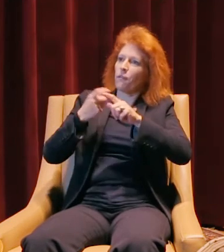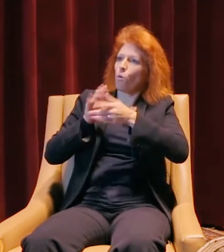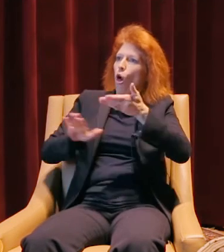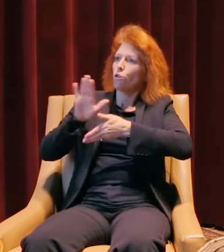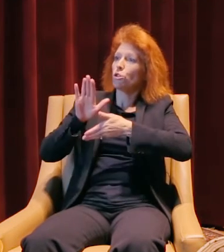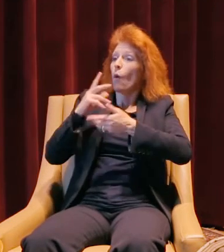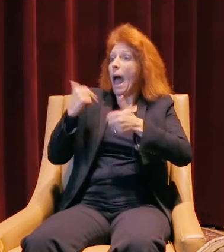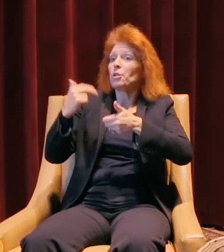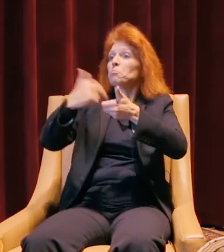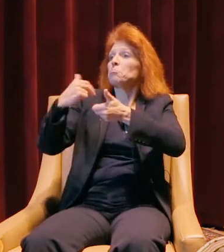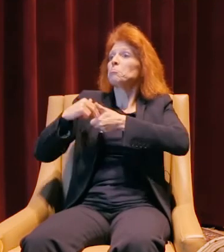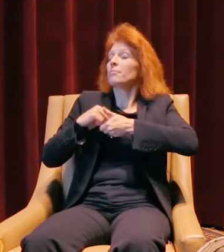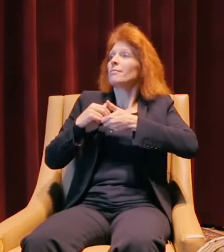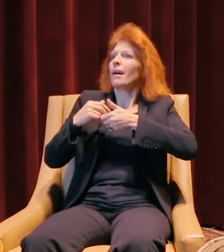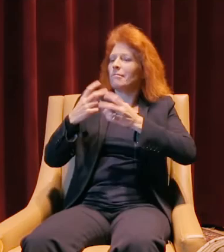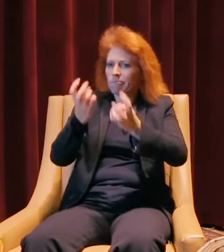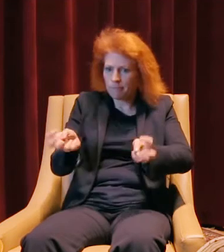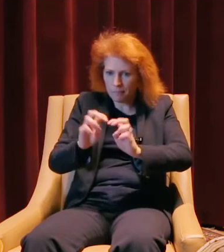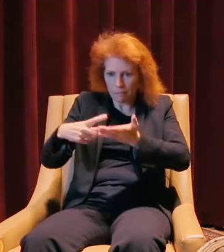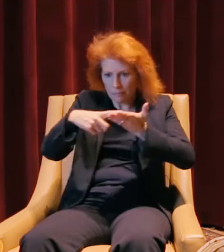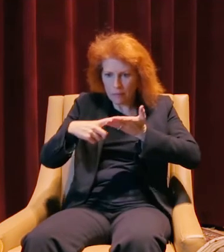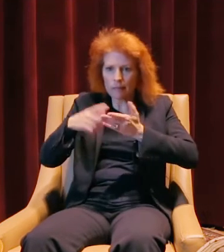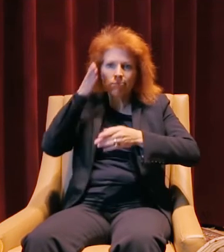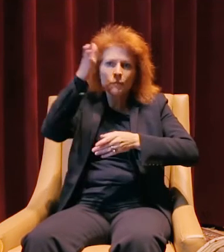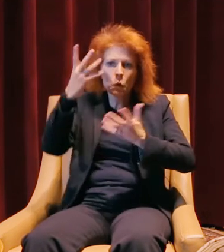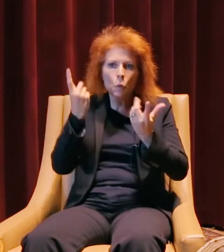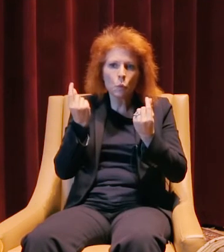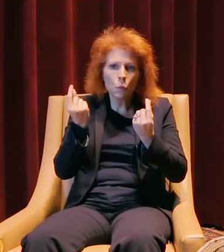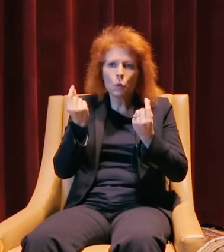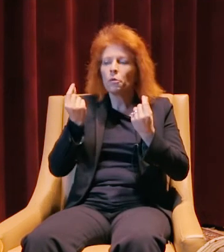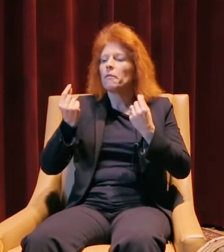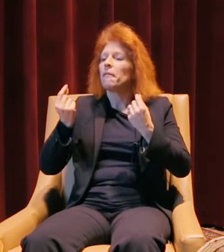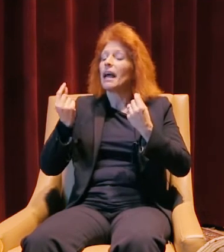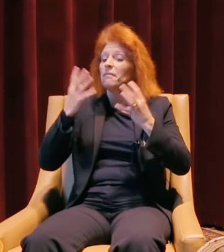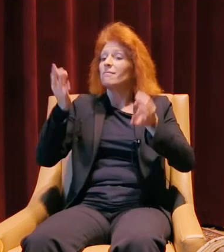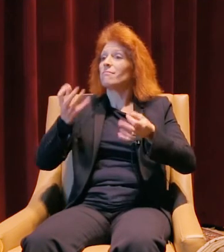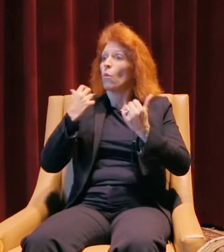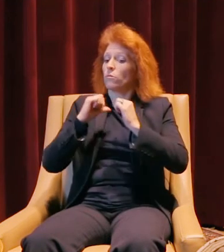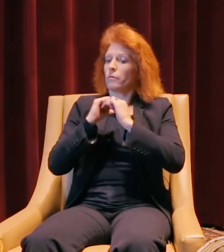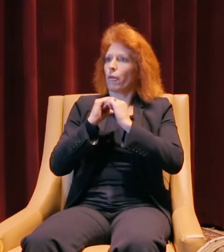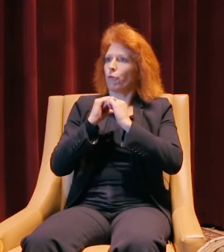and talked about where we wanted to go, and decided that if we all want to get to this one place,